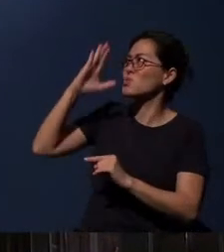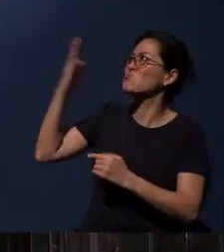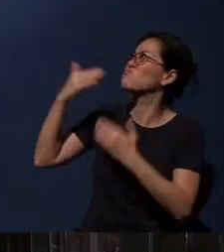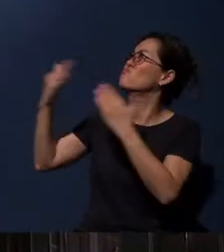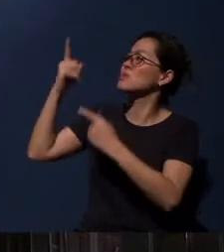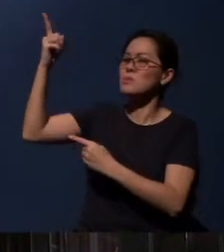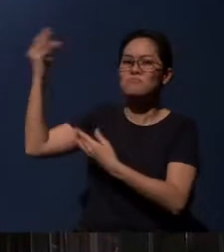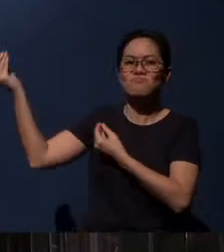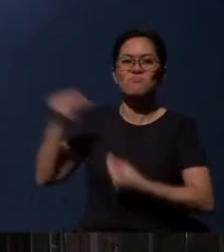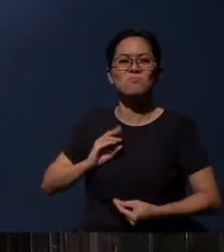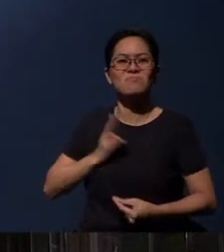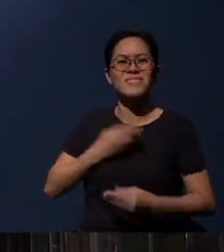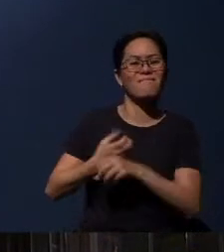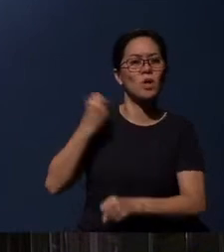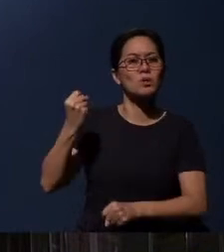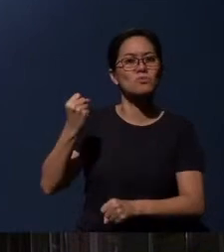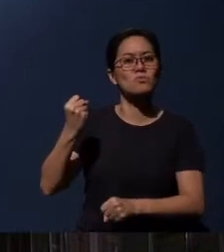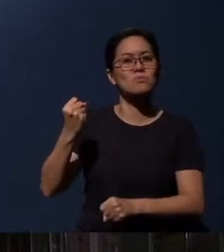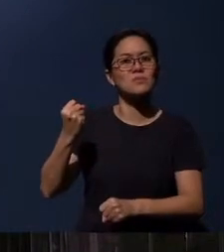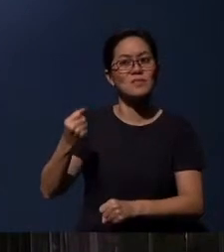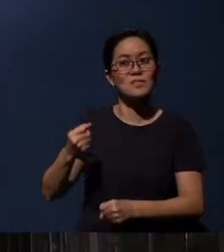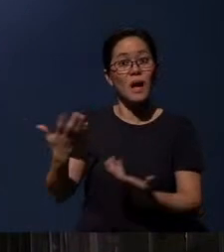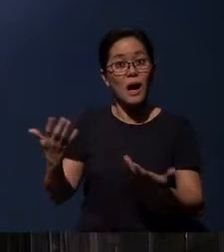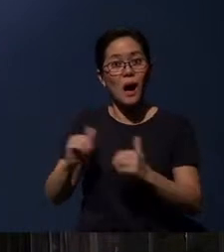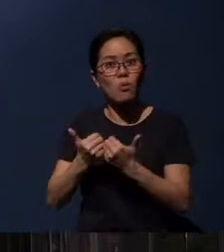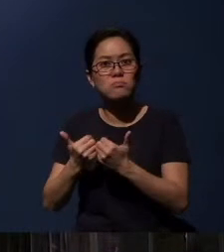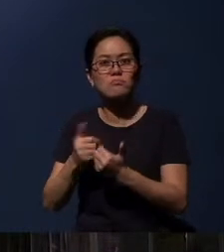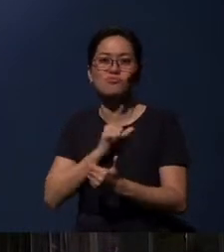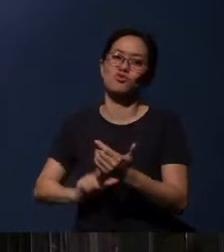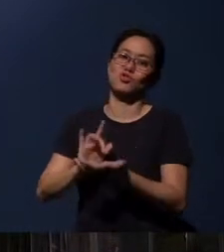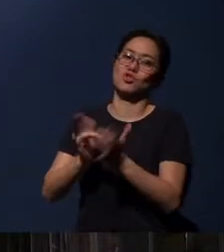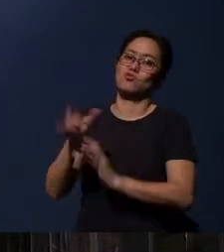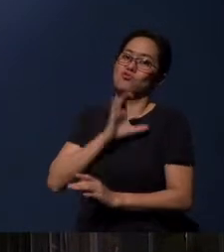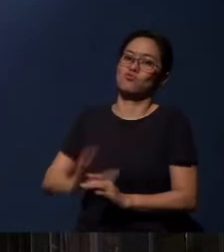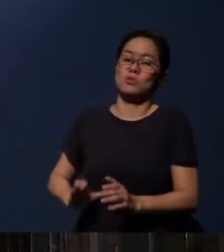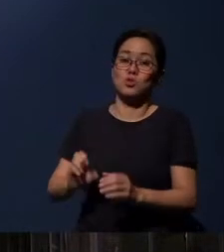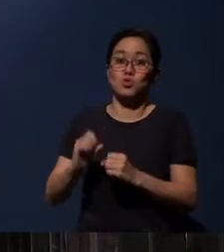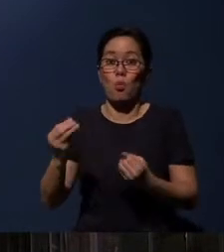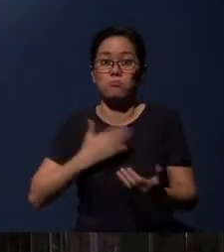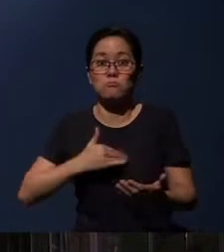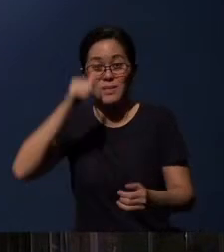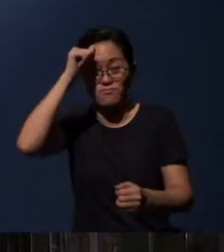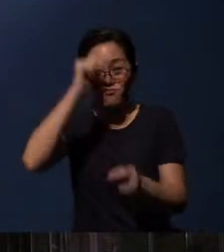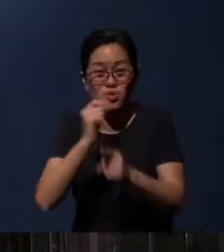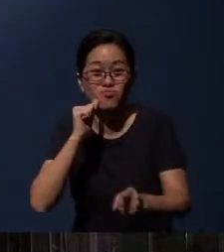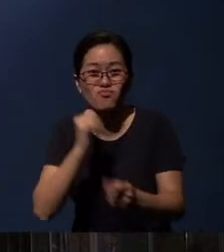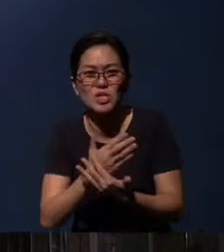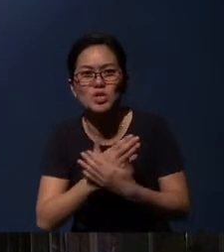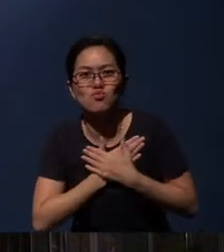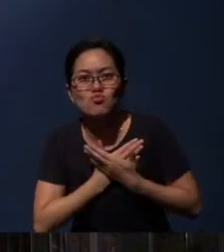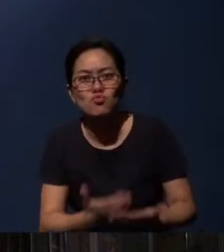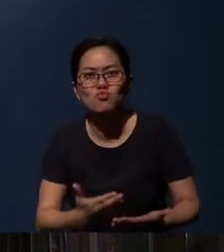He gives us the victory through our Lord Jesus Christ. Therefore, my dear brothers and sisters, stand firm.